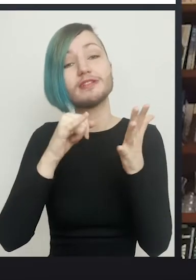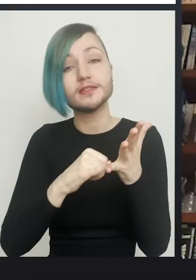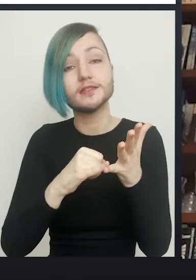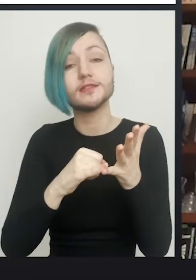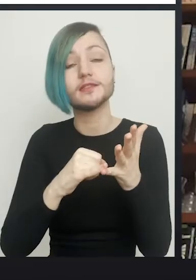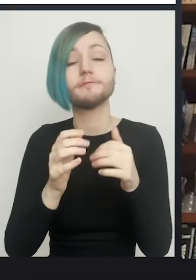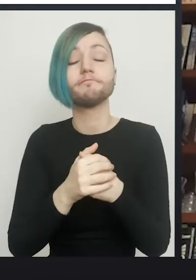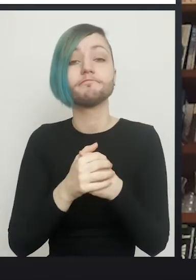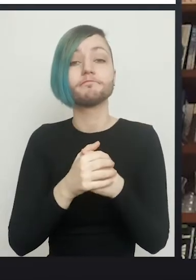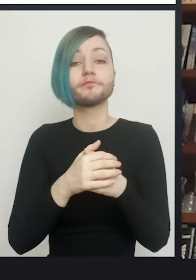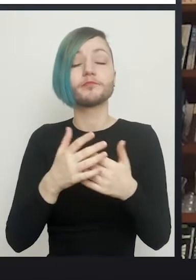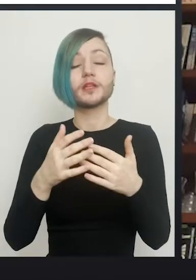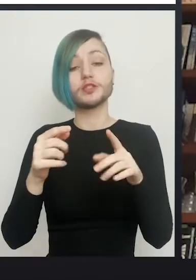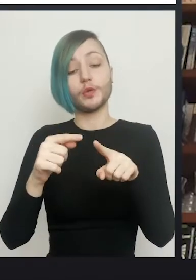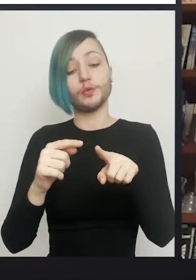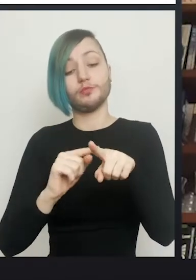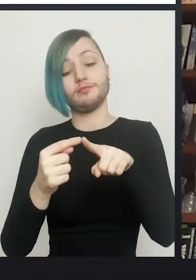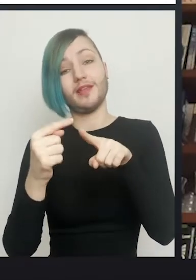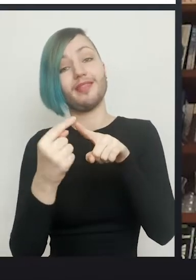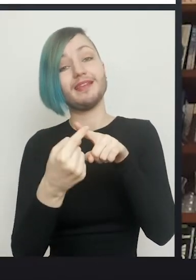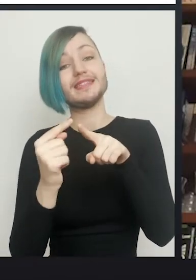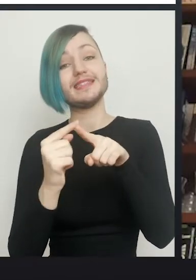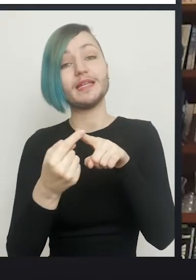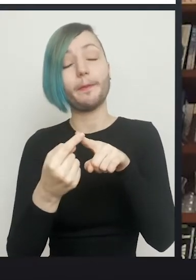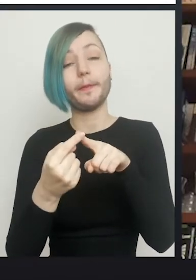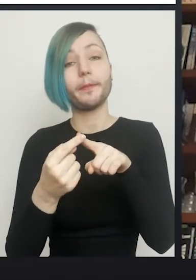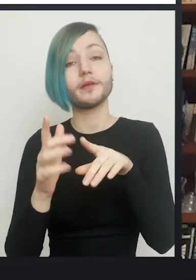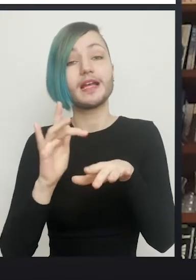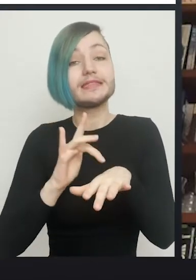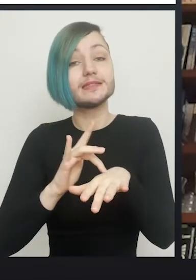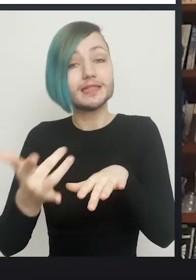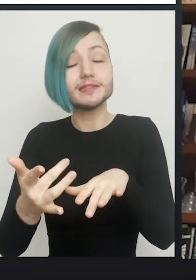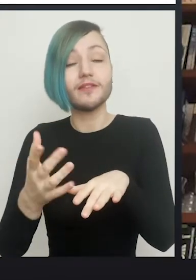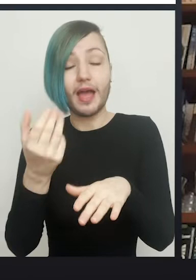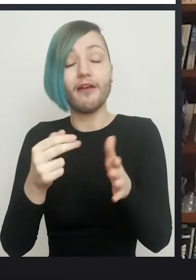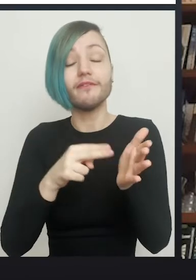of the penis, to the sensitive tip, is separate to the erectile tissue of the penis itself.